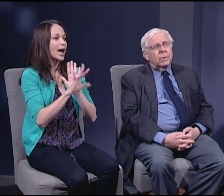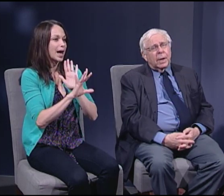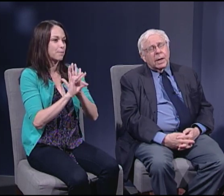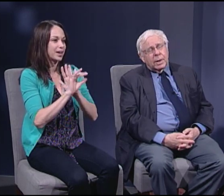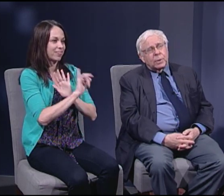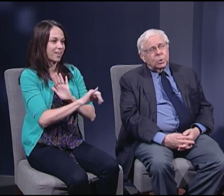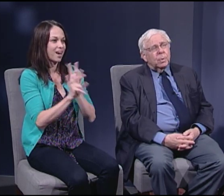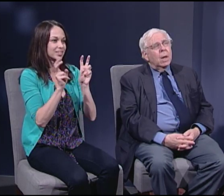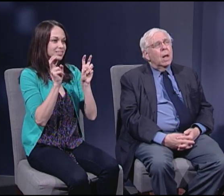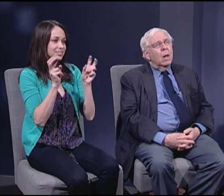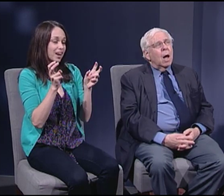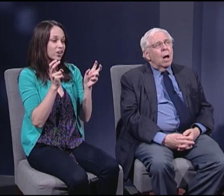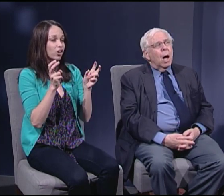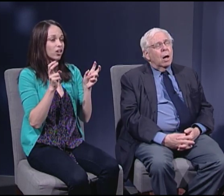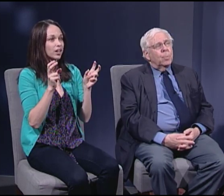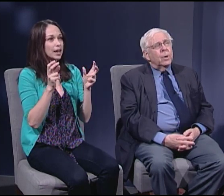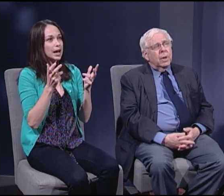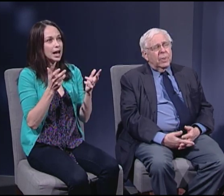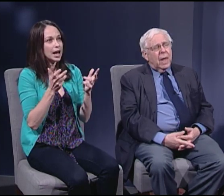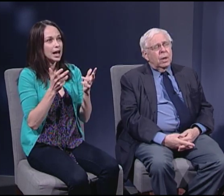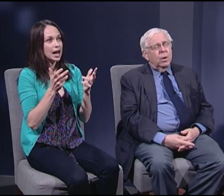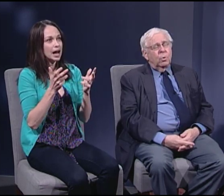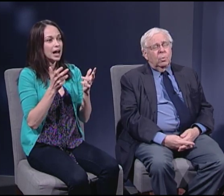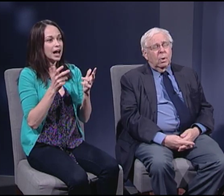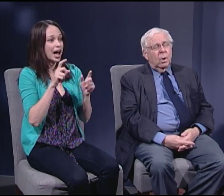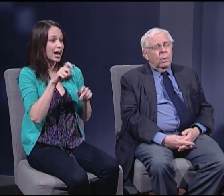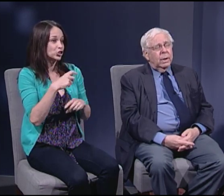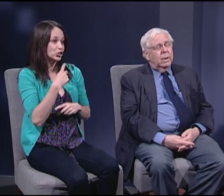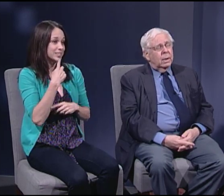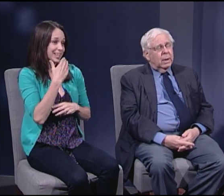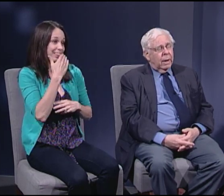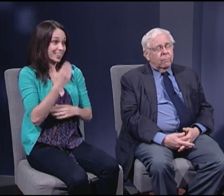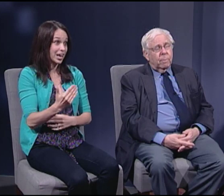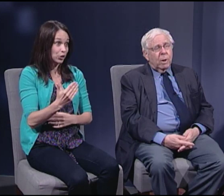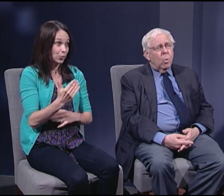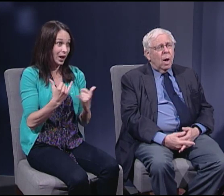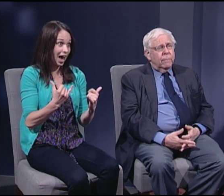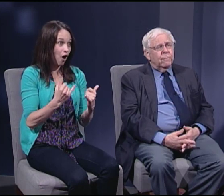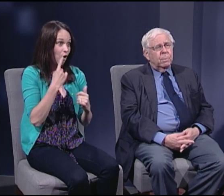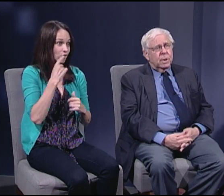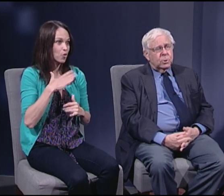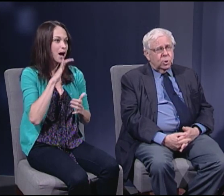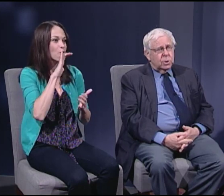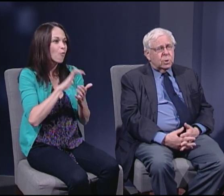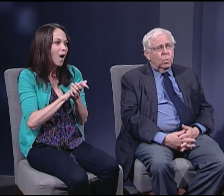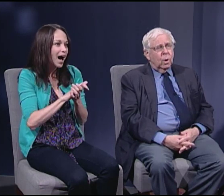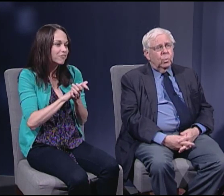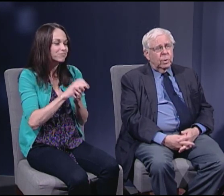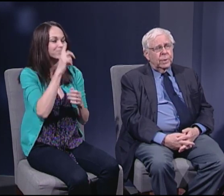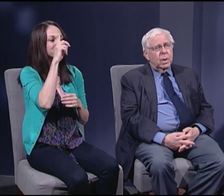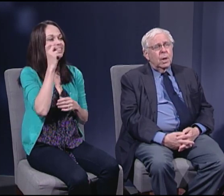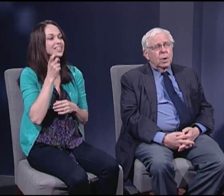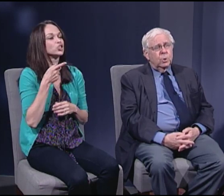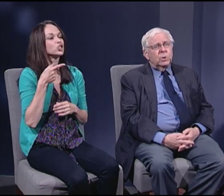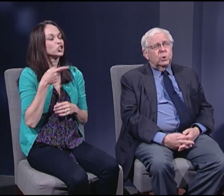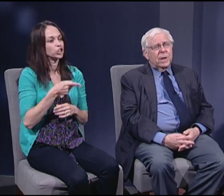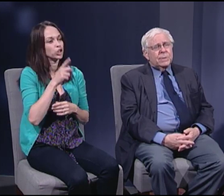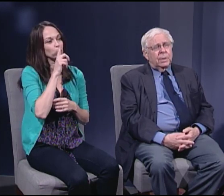and I should put in a thank you right now for my wife because she is the one really who suggested it